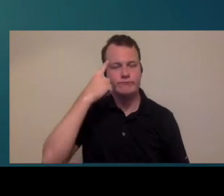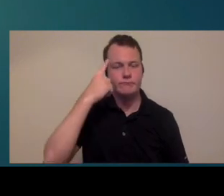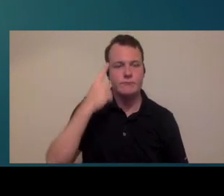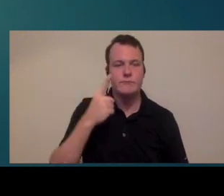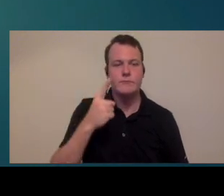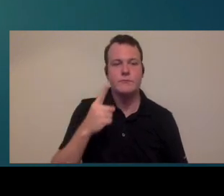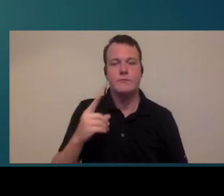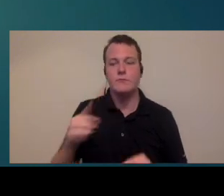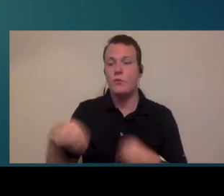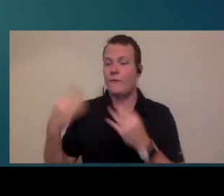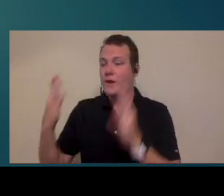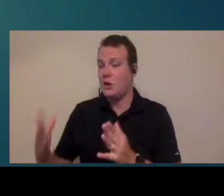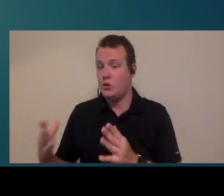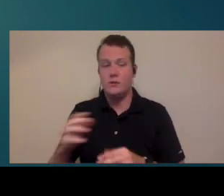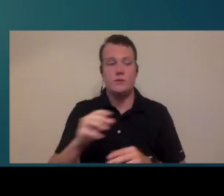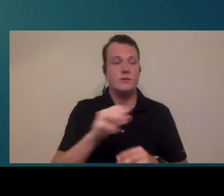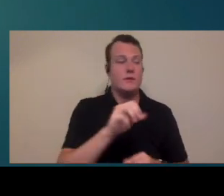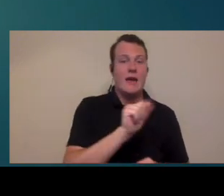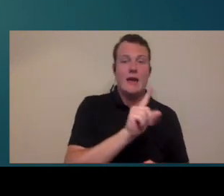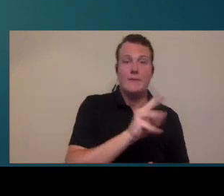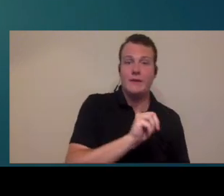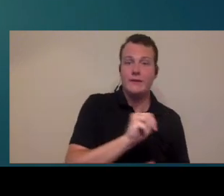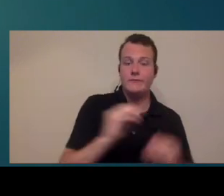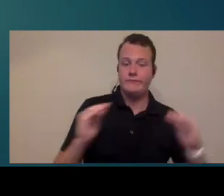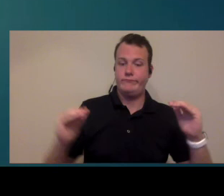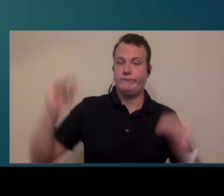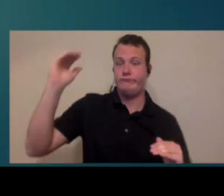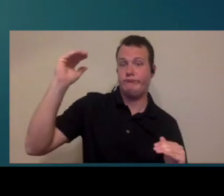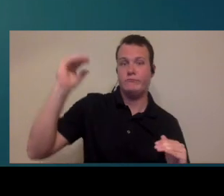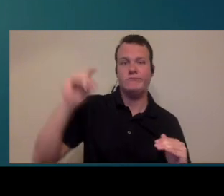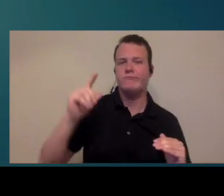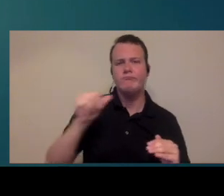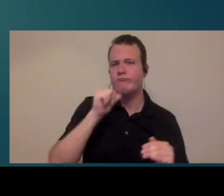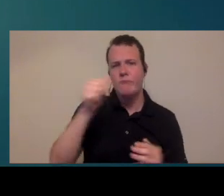would you ever have more providers than support staff and I'm gonna say not very